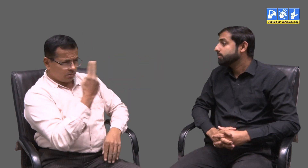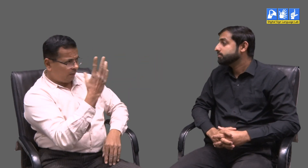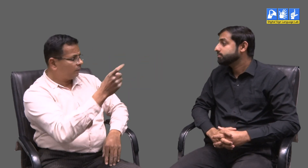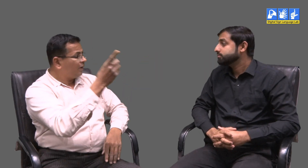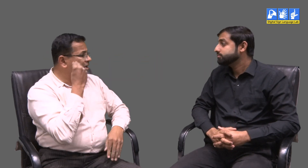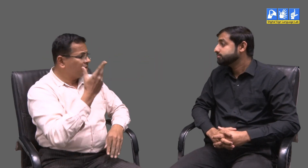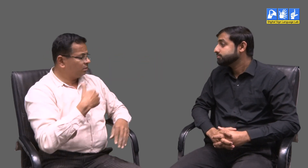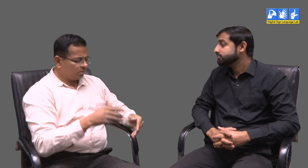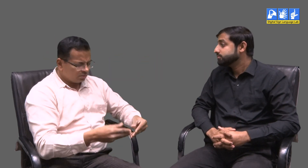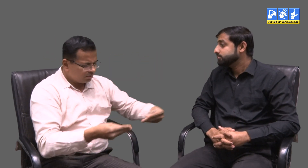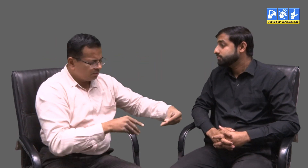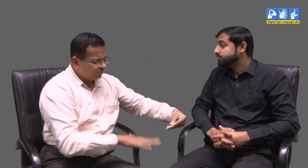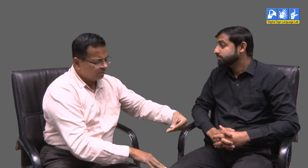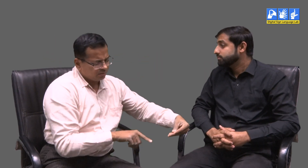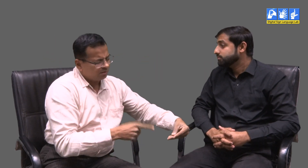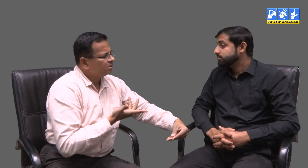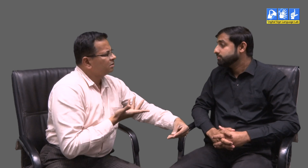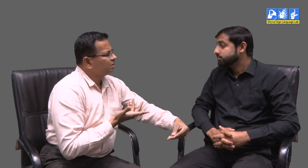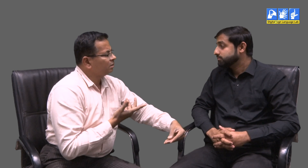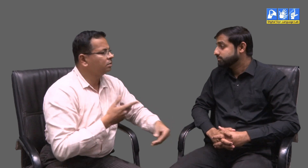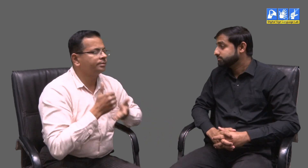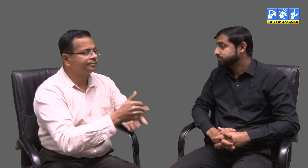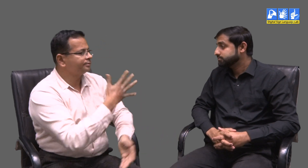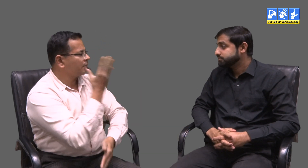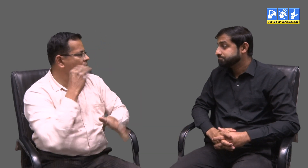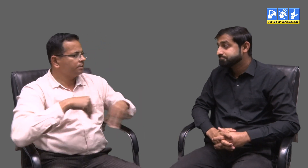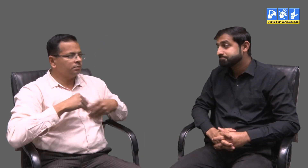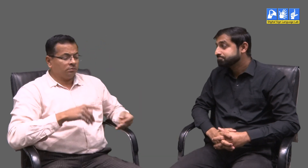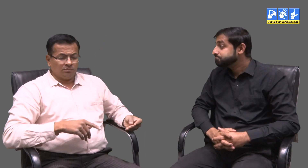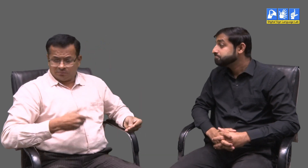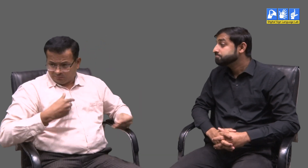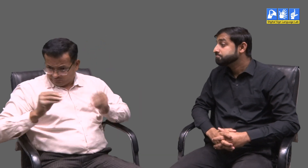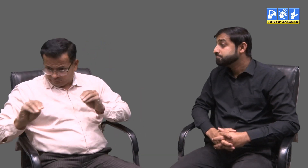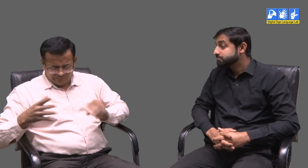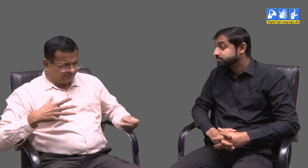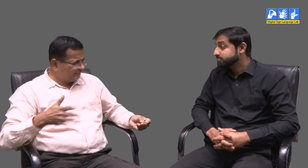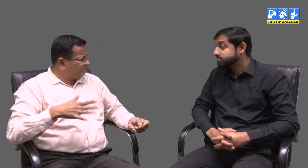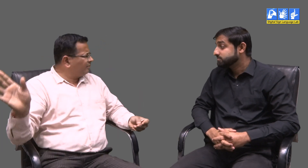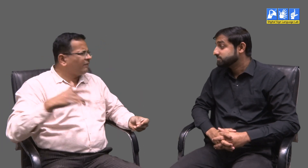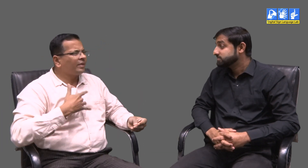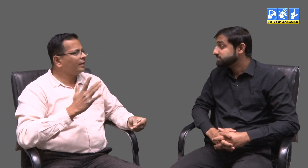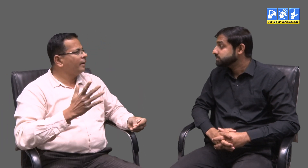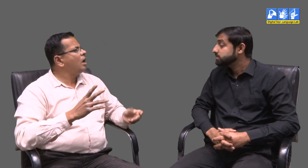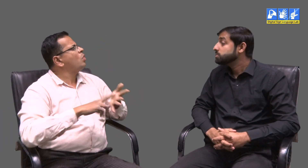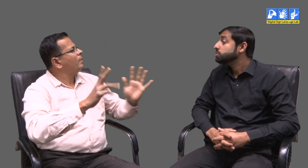I have often noticed if we ask a hearing person to tell us some information, they are not keen to do so.